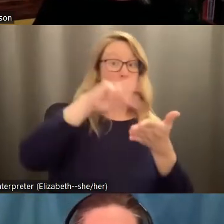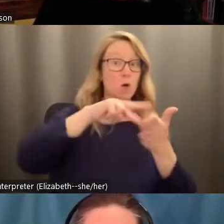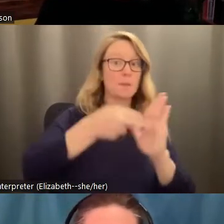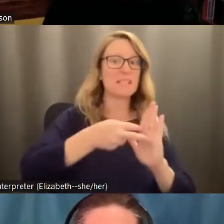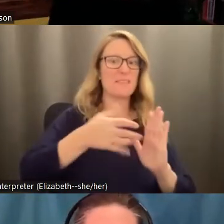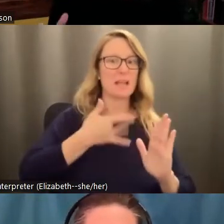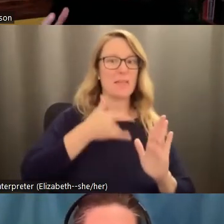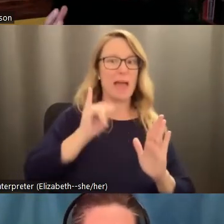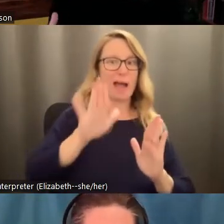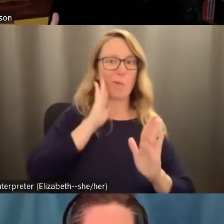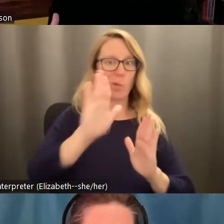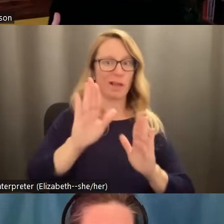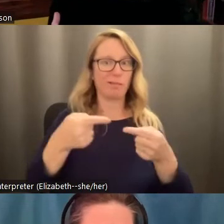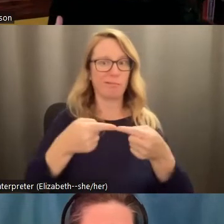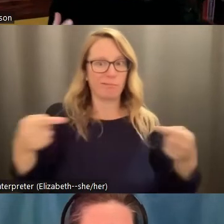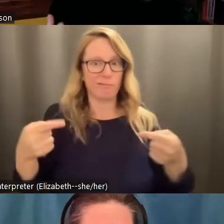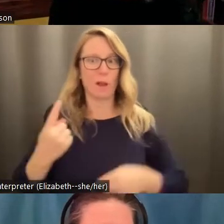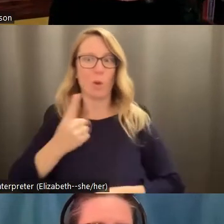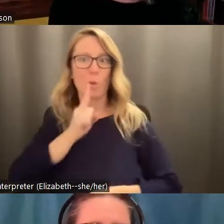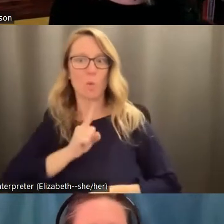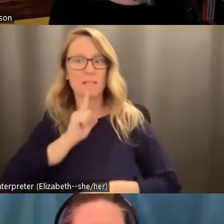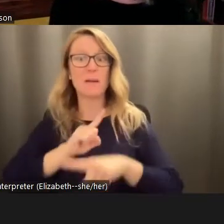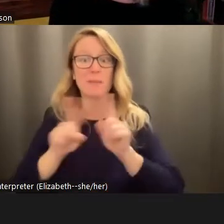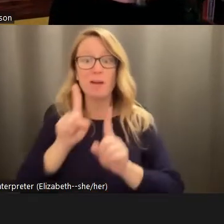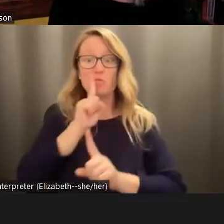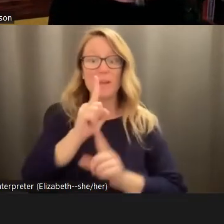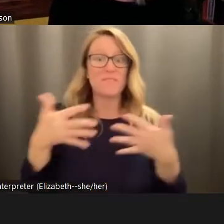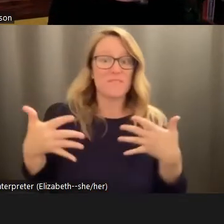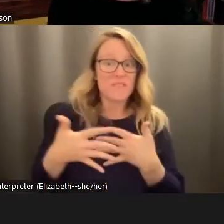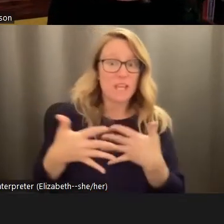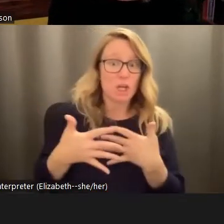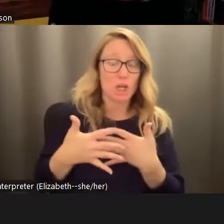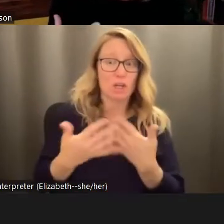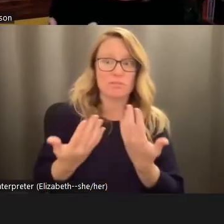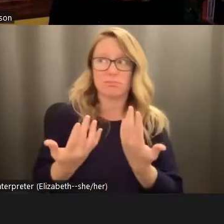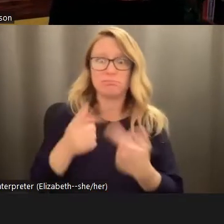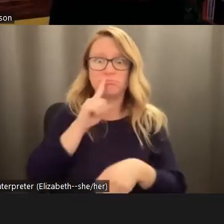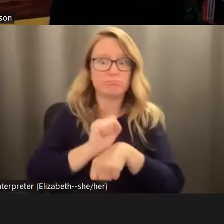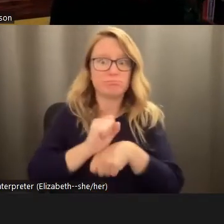addresses the real practical fear that our individual actions